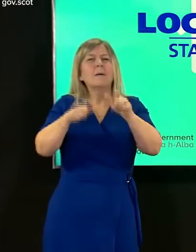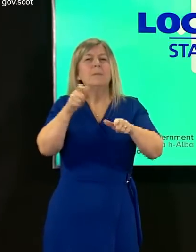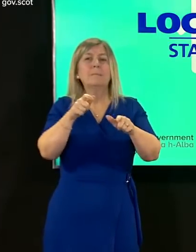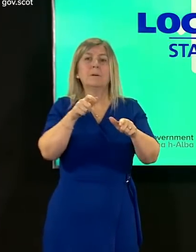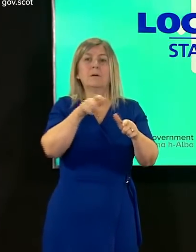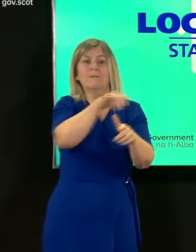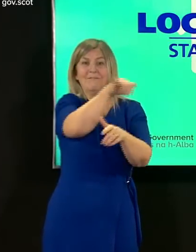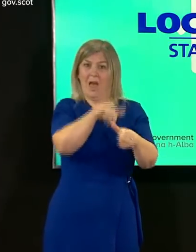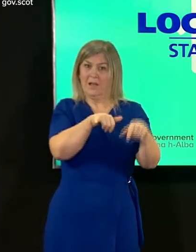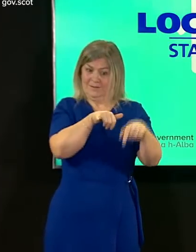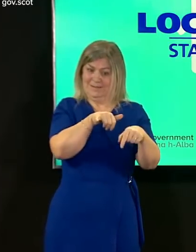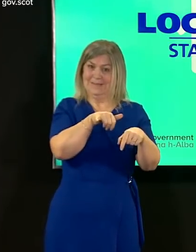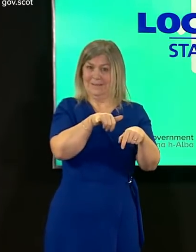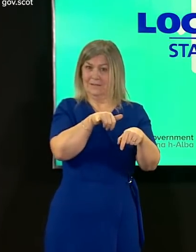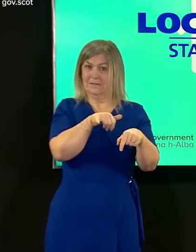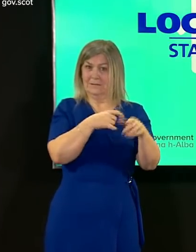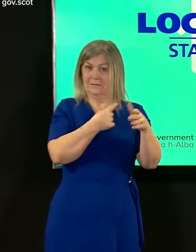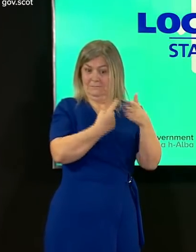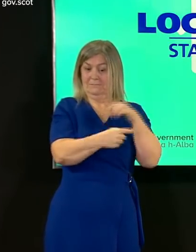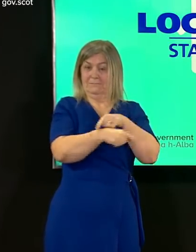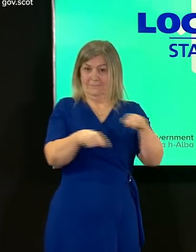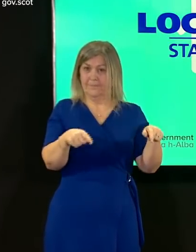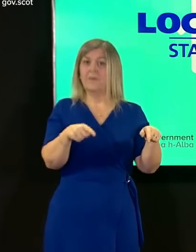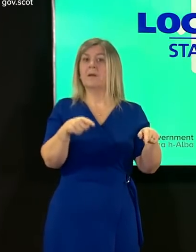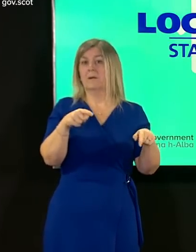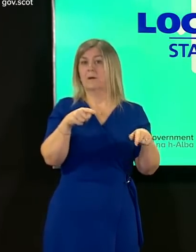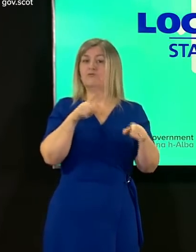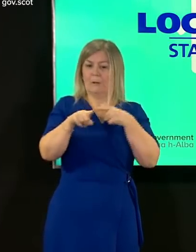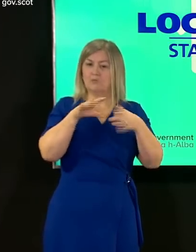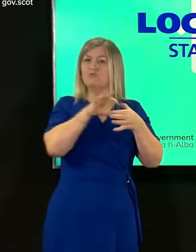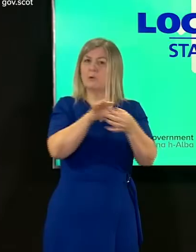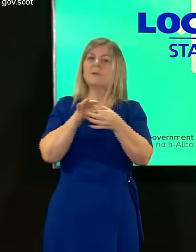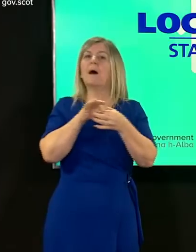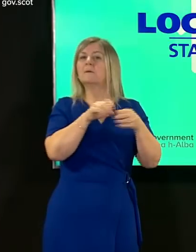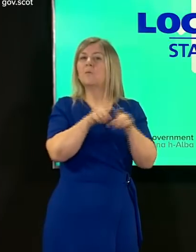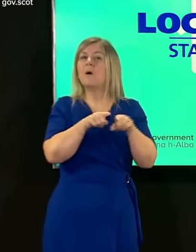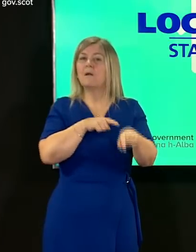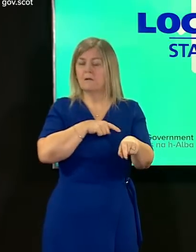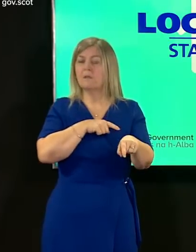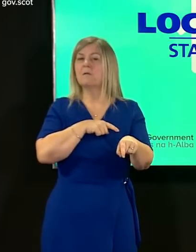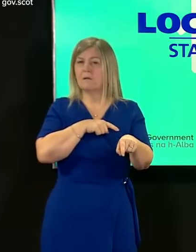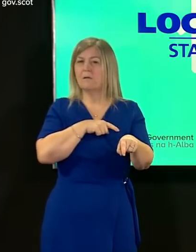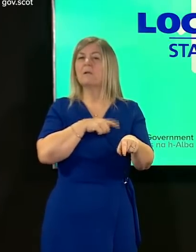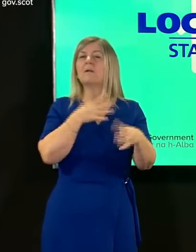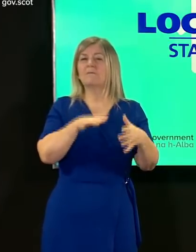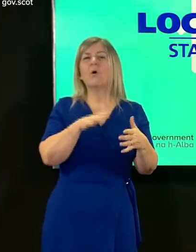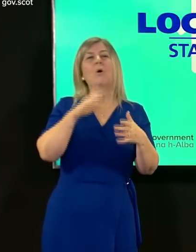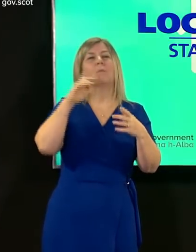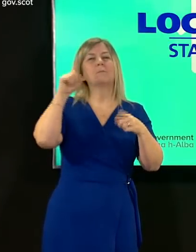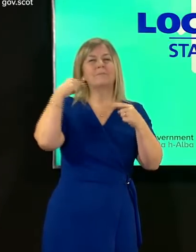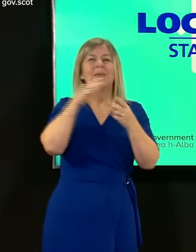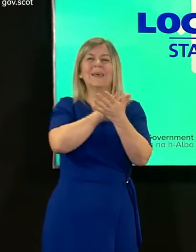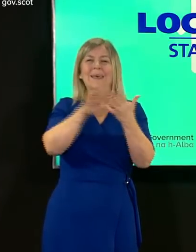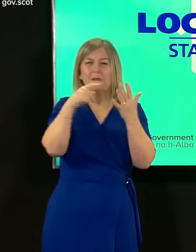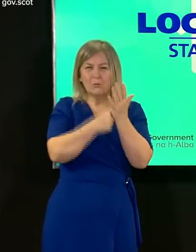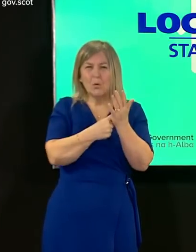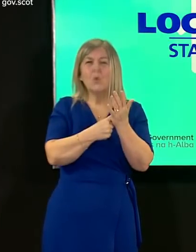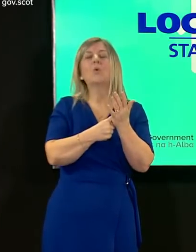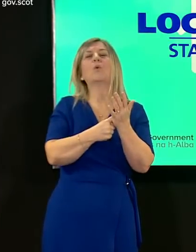the flight the individuals took from heathrow to aberdeen that is flight ba1312